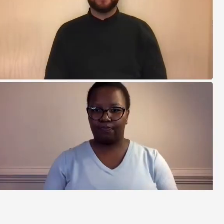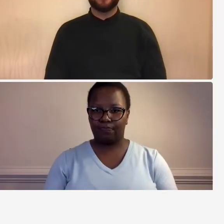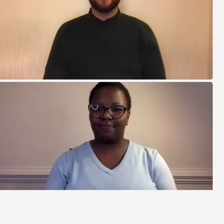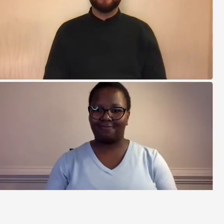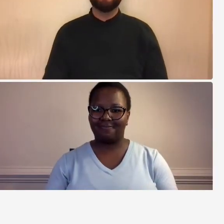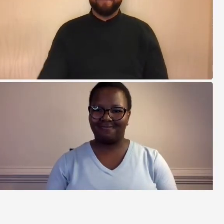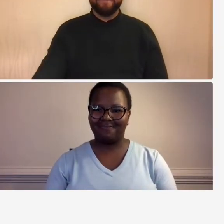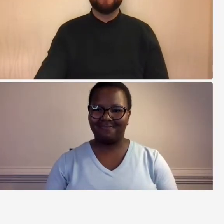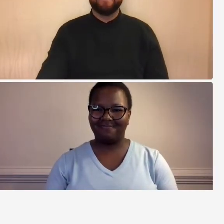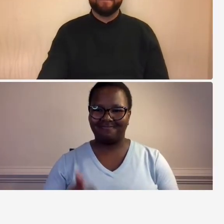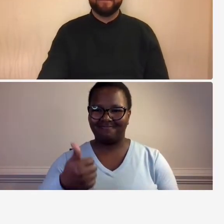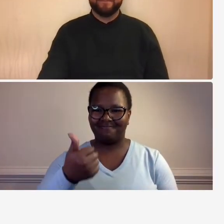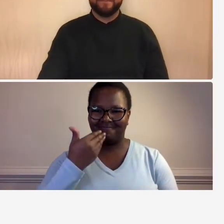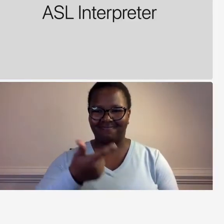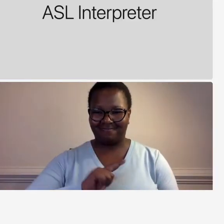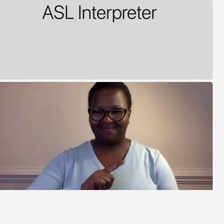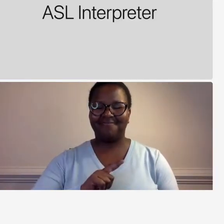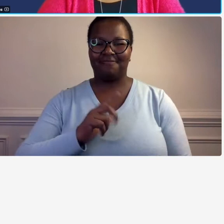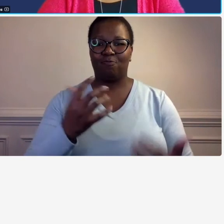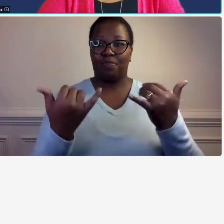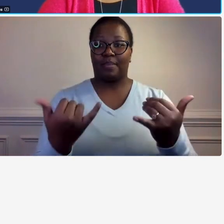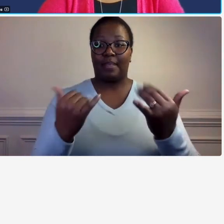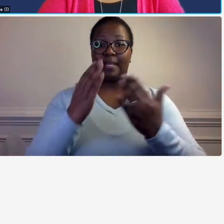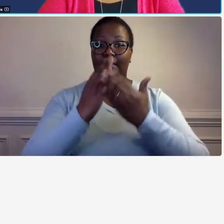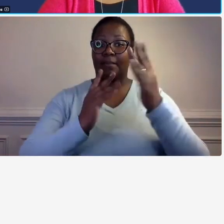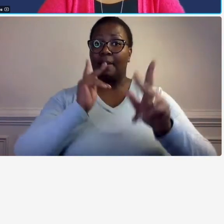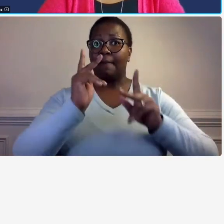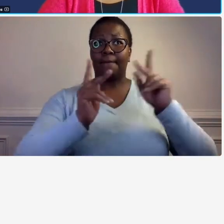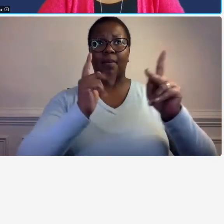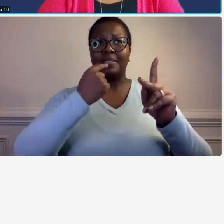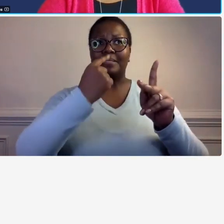through costs that they know they shouldn't bill it may be a simple situation like that where yeah